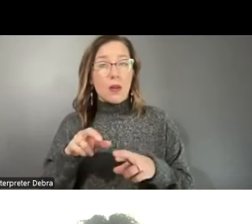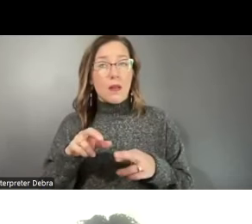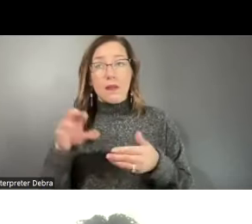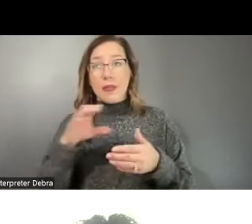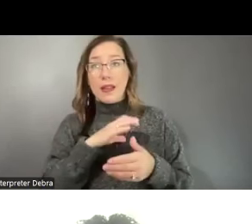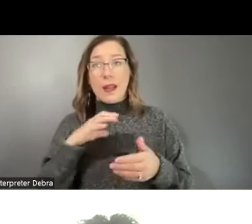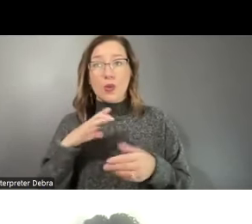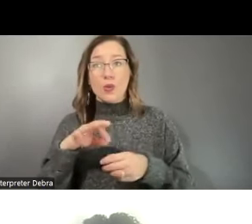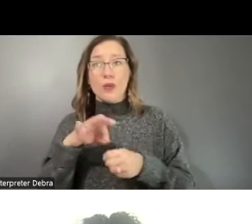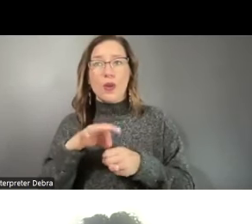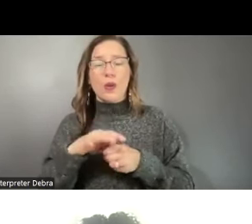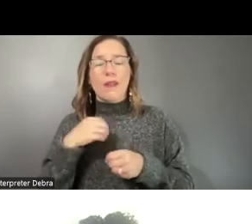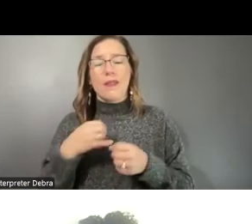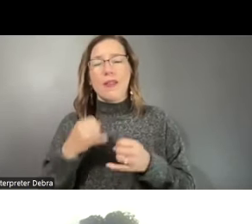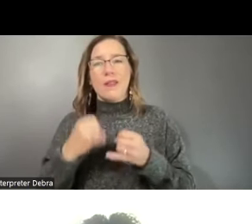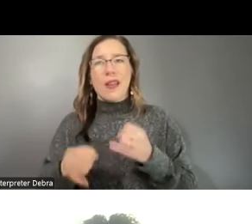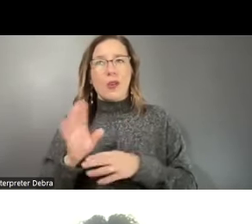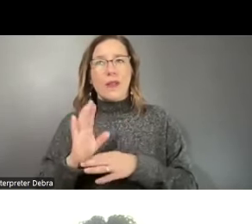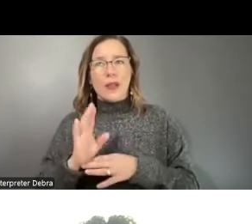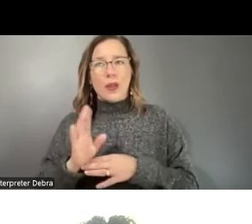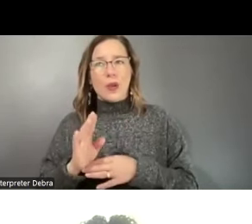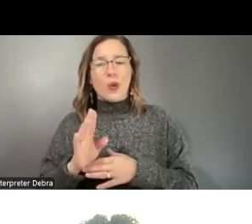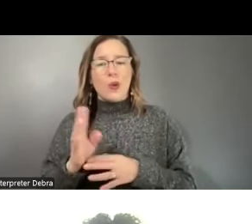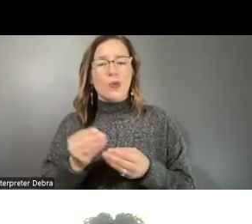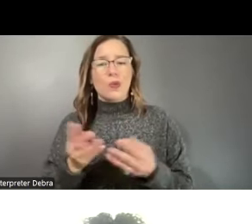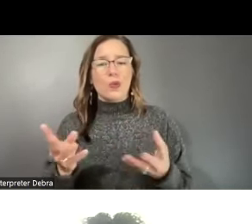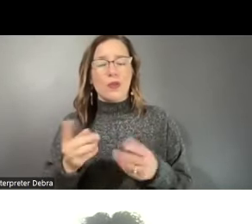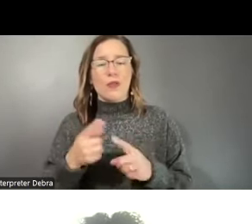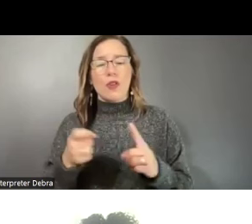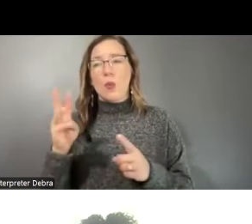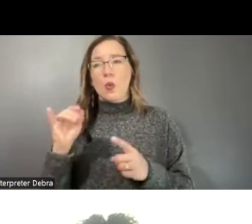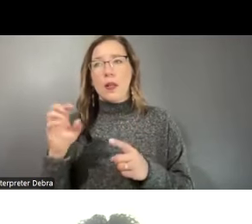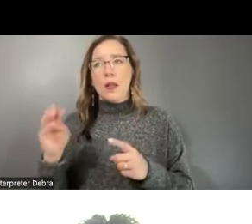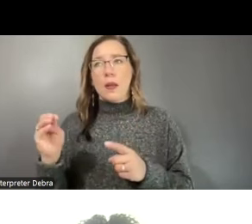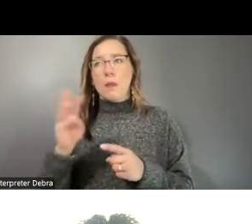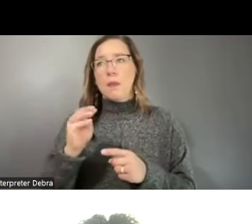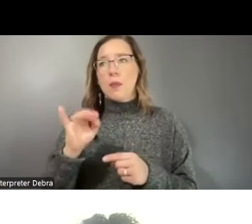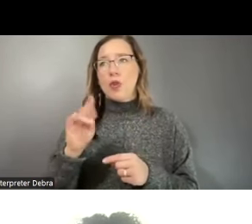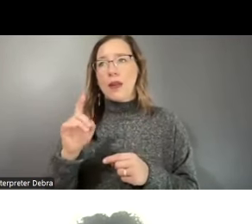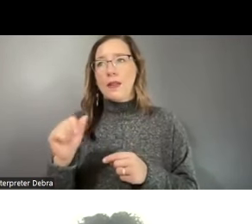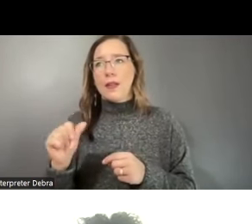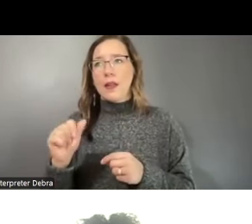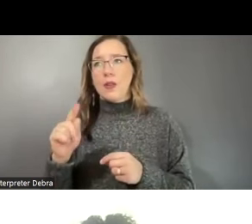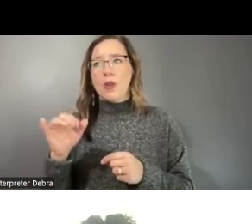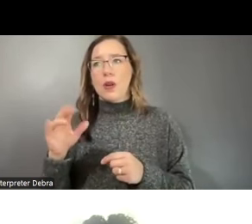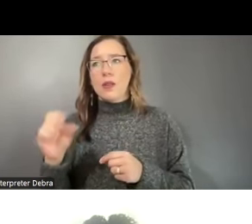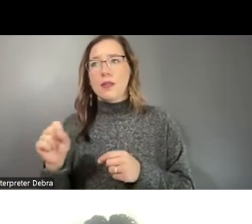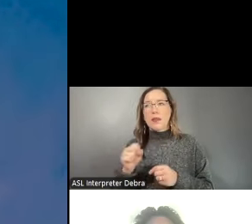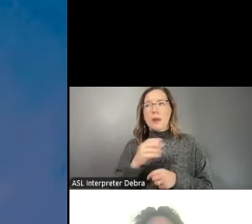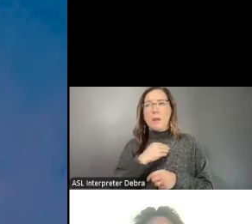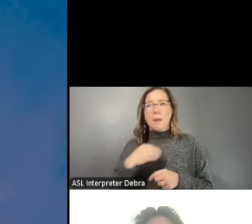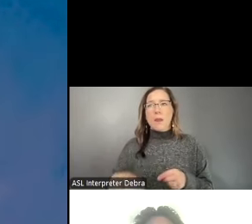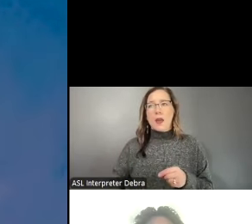we have a final video clip to share from William Miranda Torres, Mayor of Caguas, Puerto Rico. I've